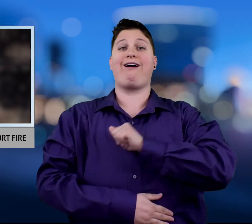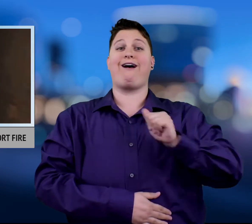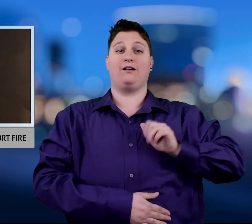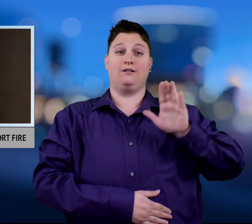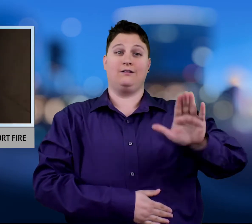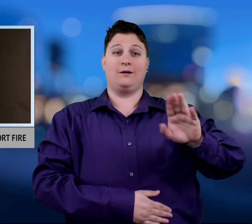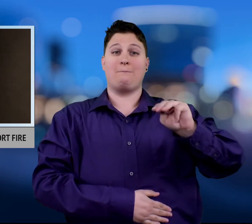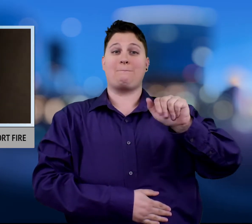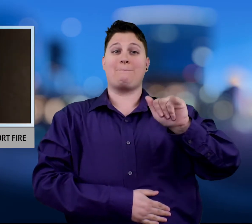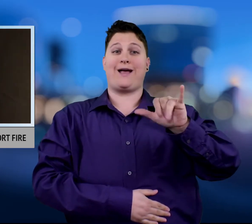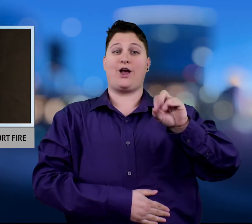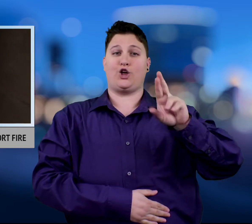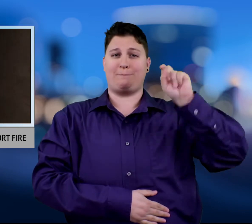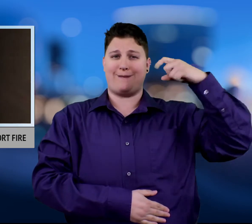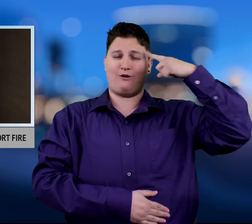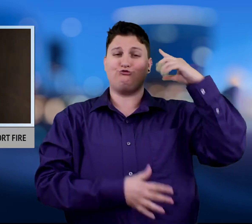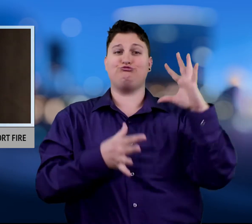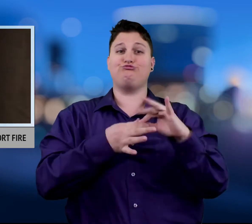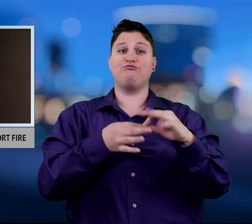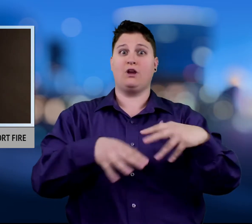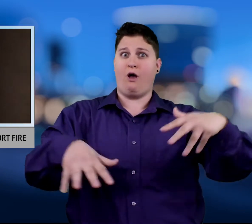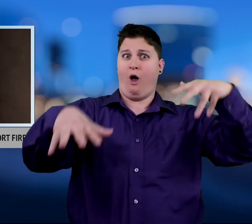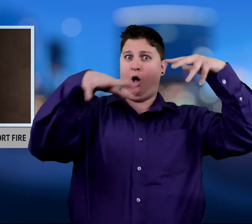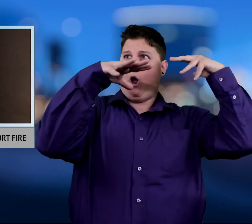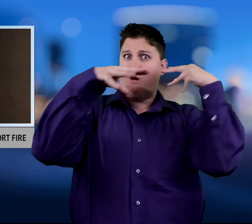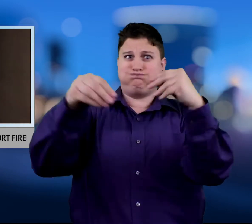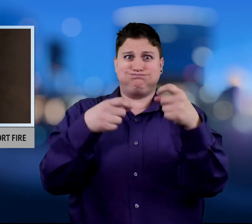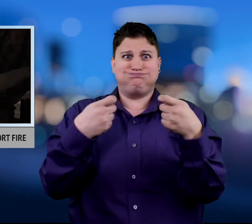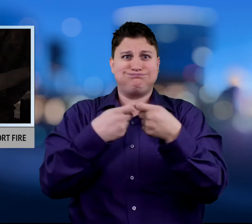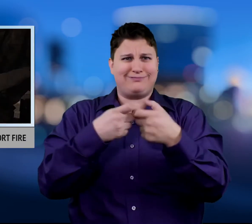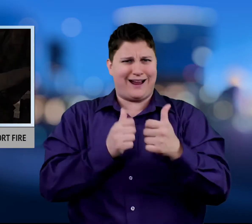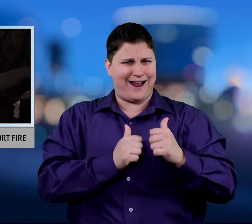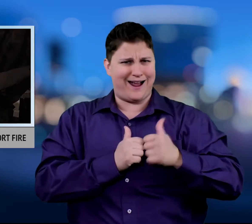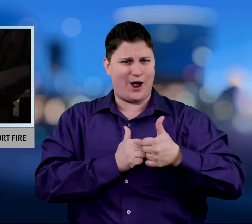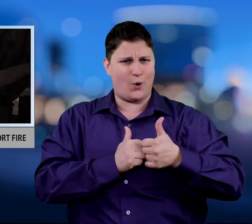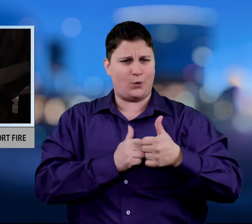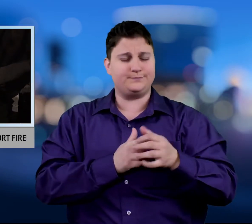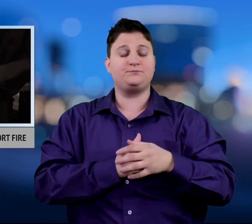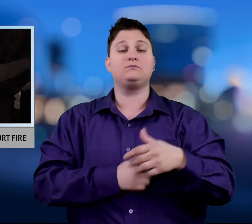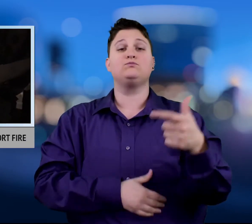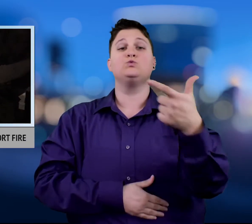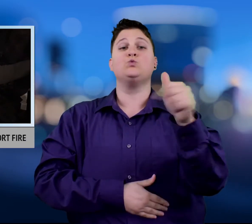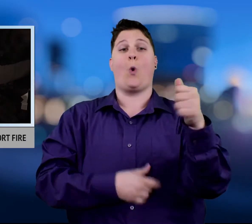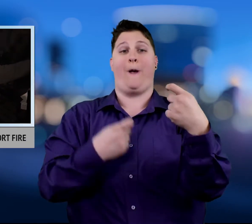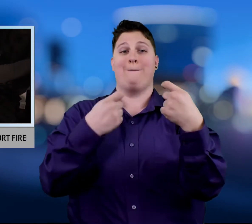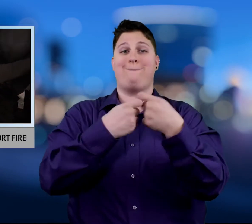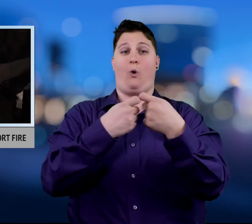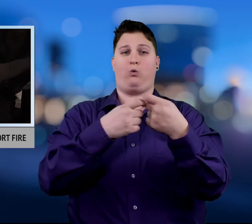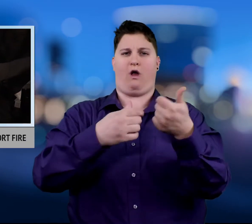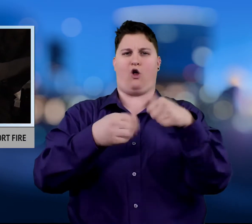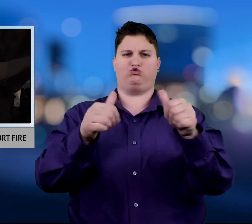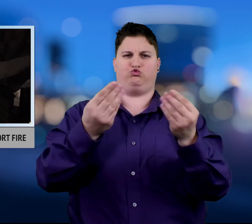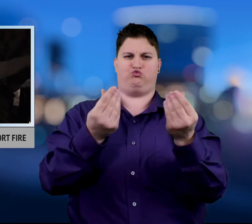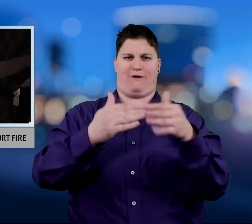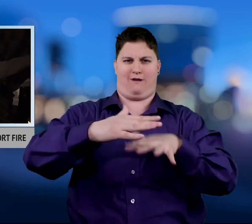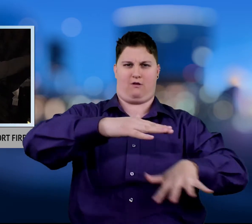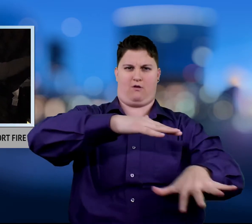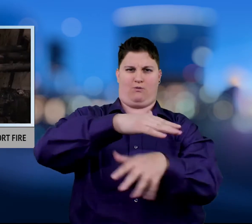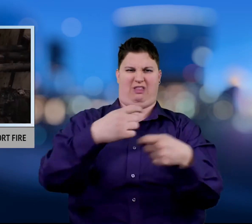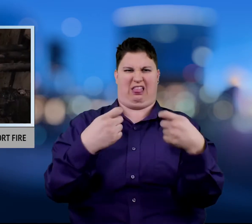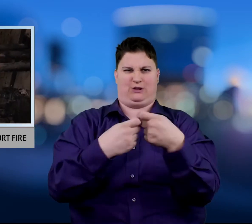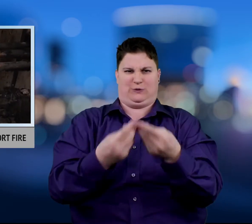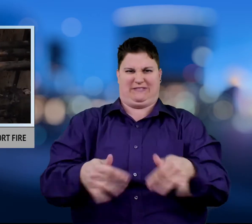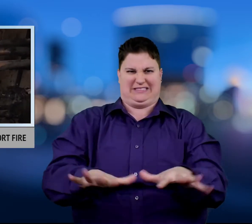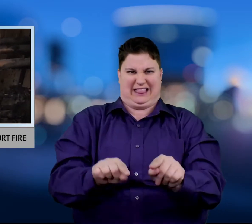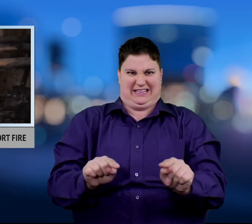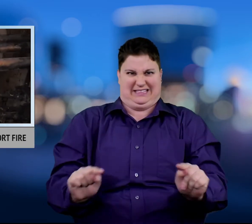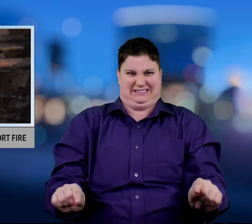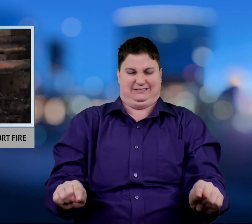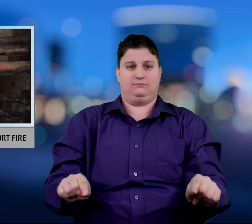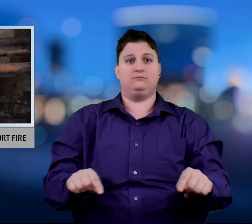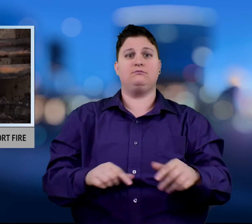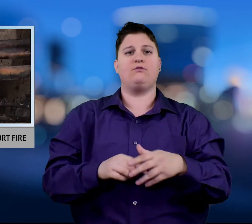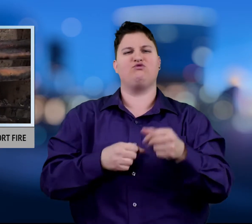Atlanta's mayor said the outage started with a fire in a Georgia Power underground electrical facility.